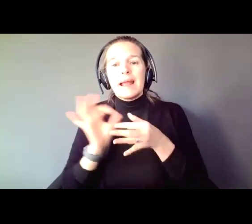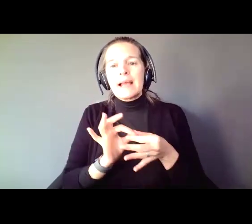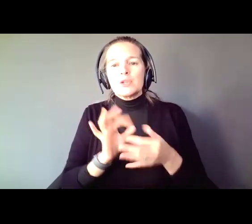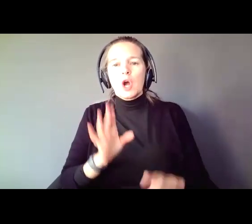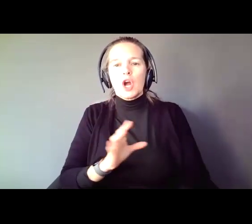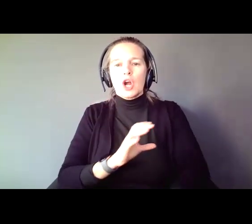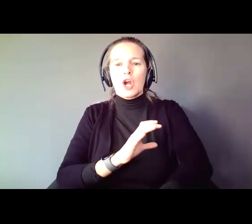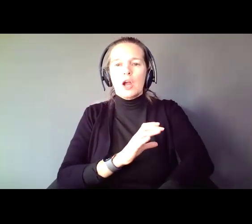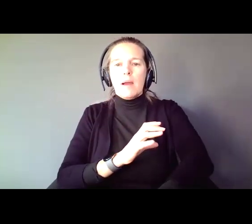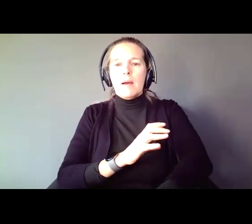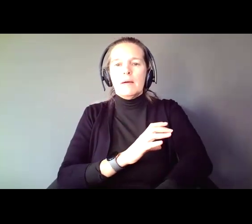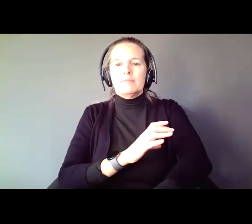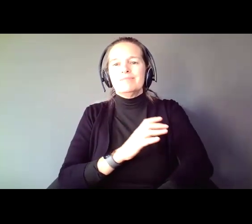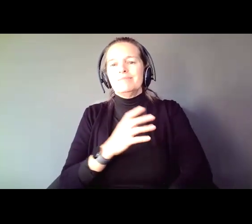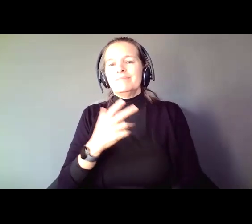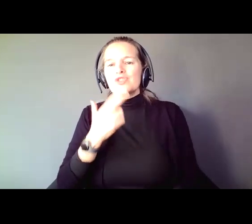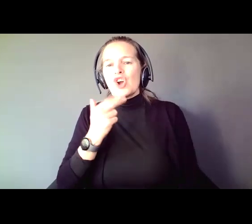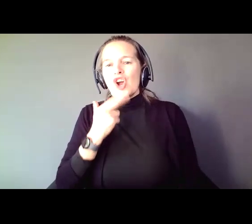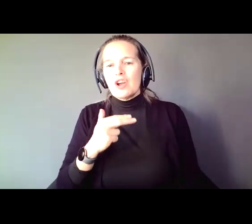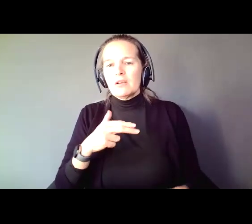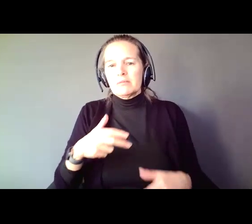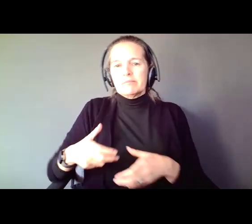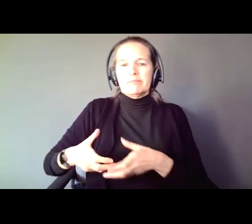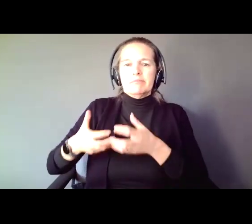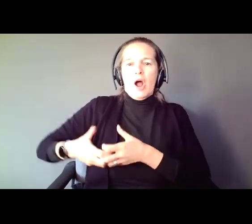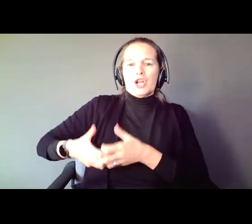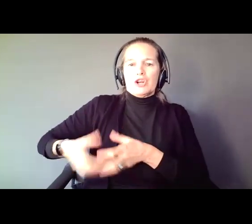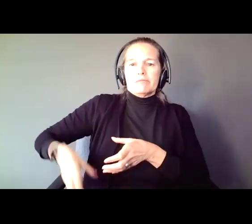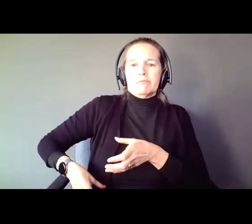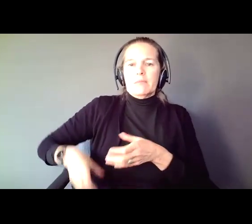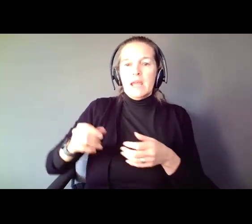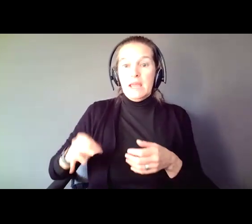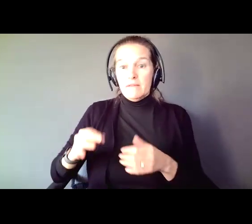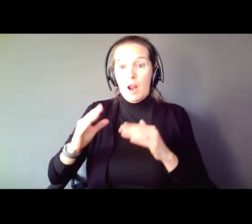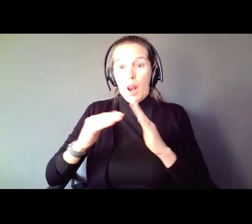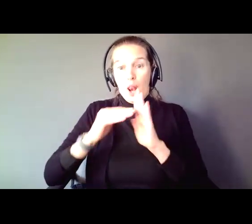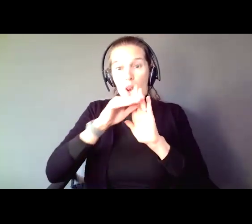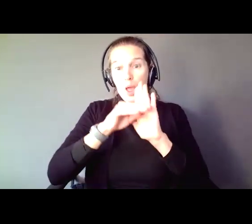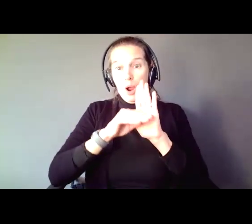so when her blood sugar is low, she gets a text to eat something. If it continues to get lower her mother,